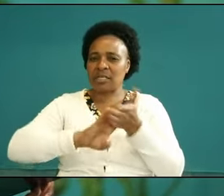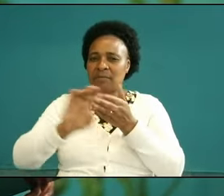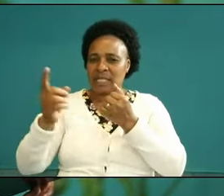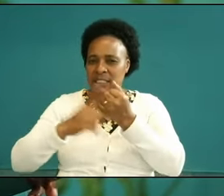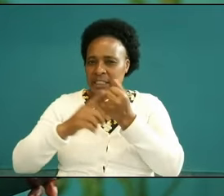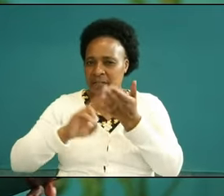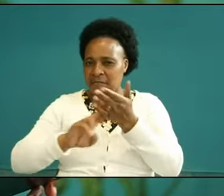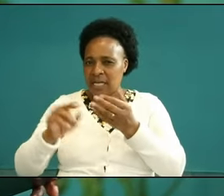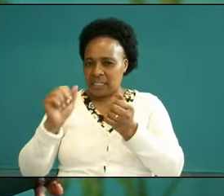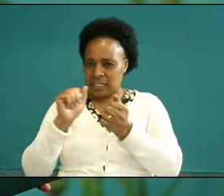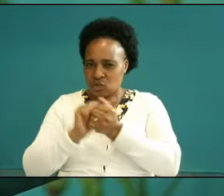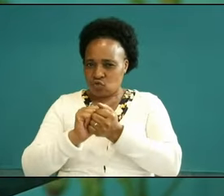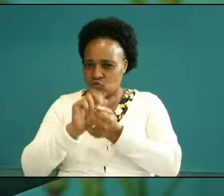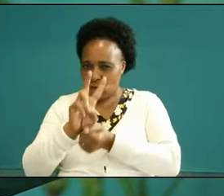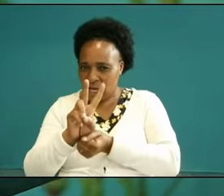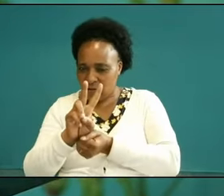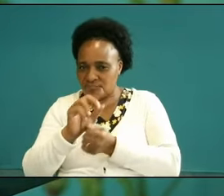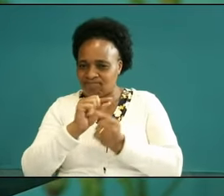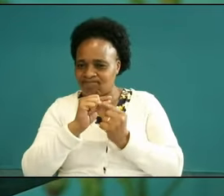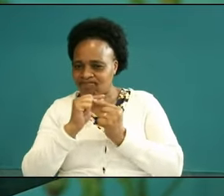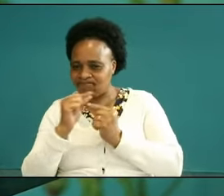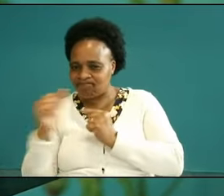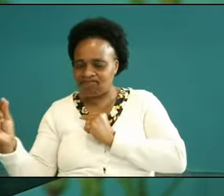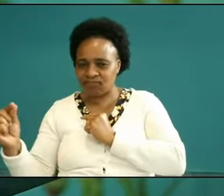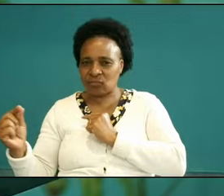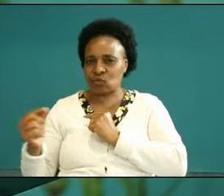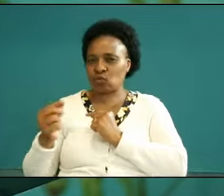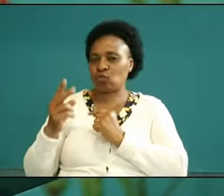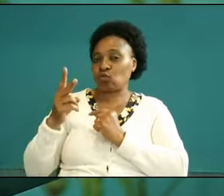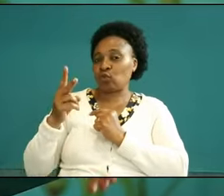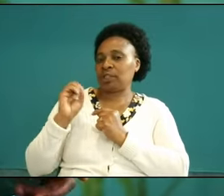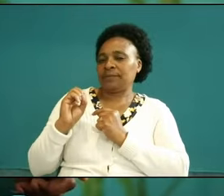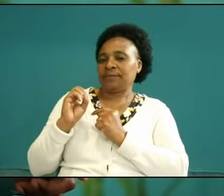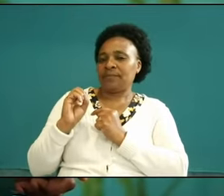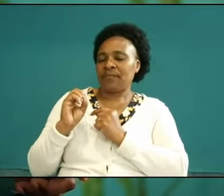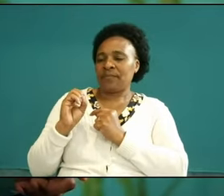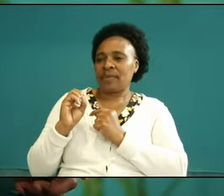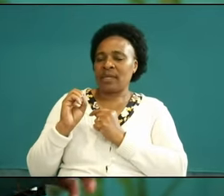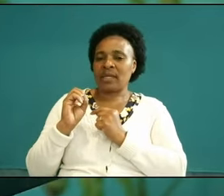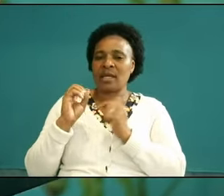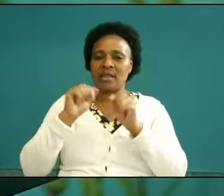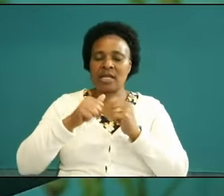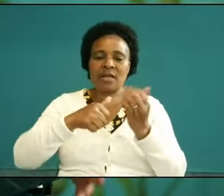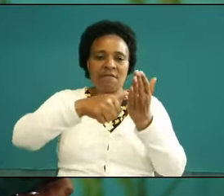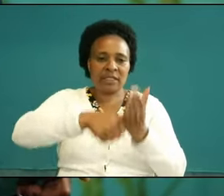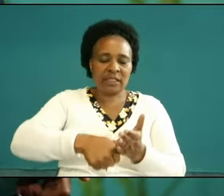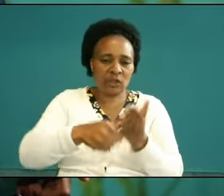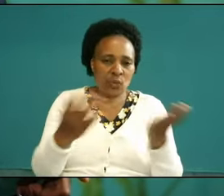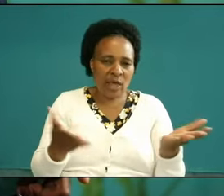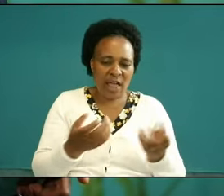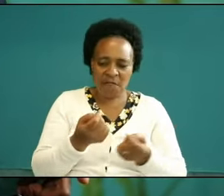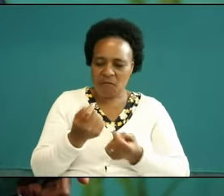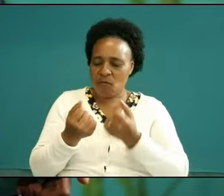verse number 12 down to verse number 20 though I'll lay emphasis on a few of those verses so come